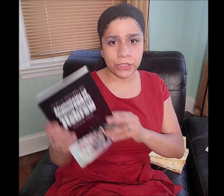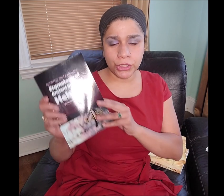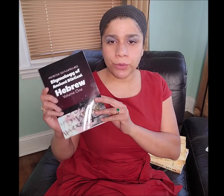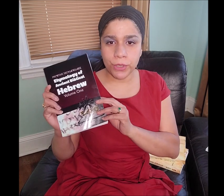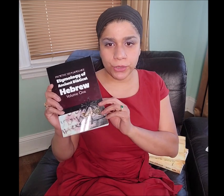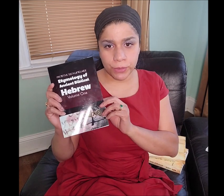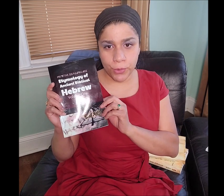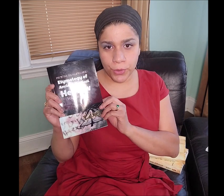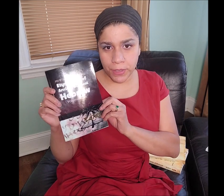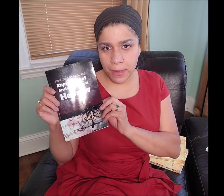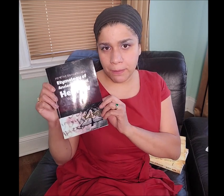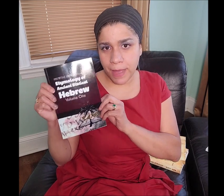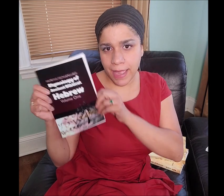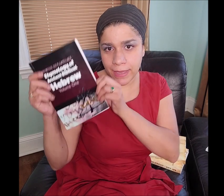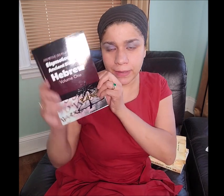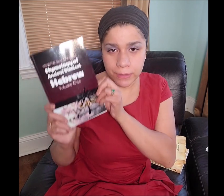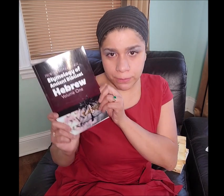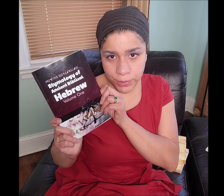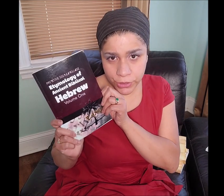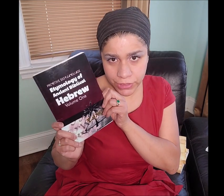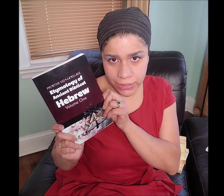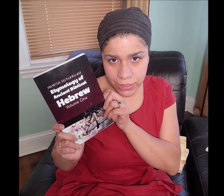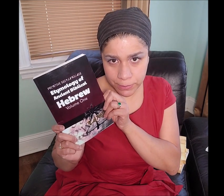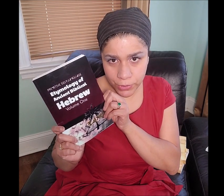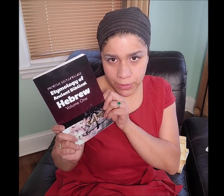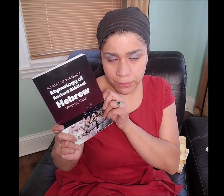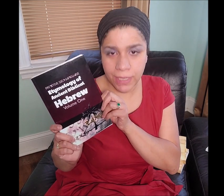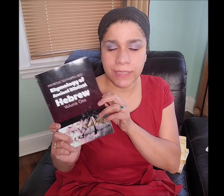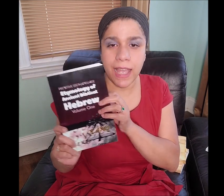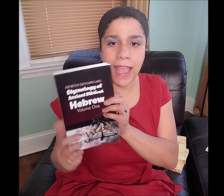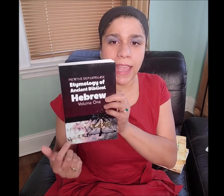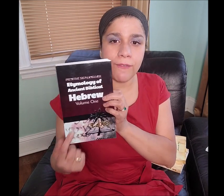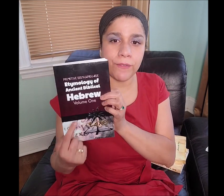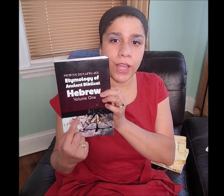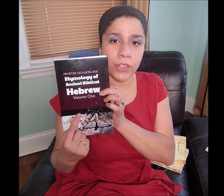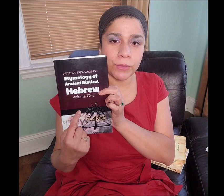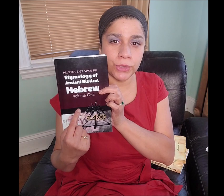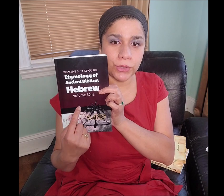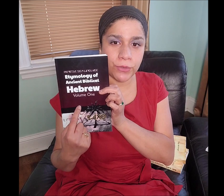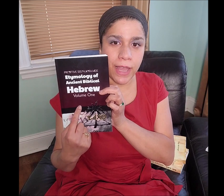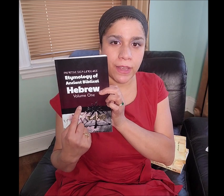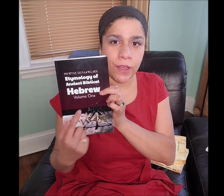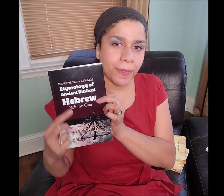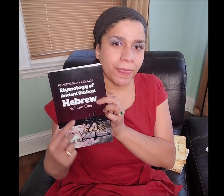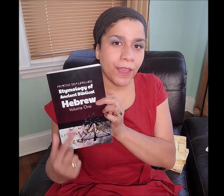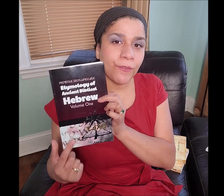consider showing your support by purchasing this book because I still have volume two to write.